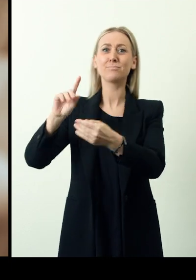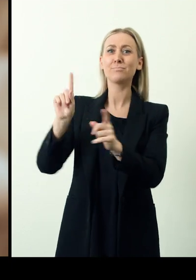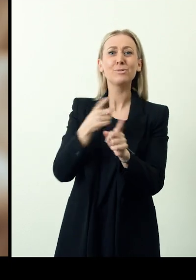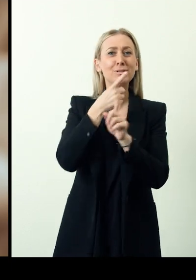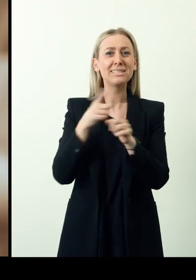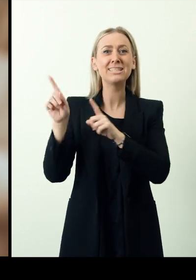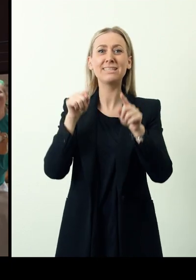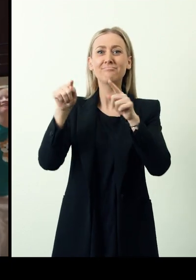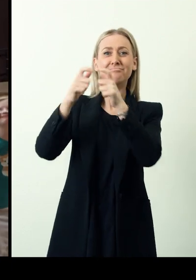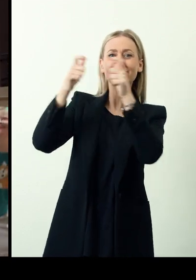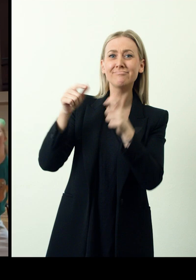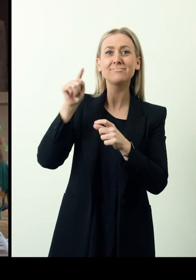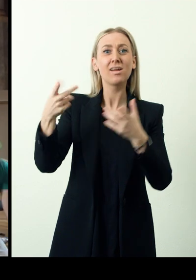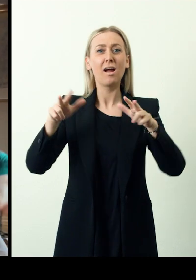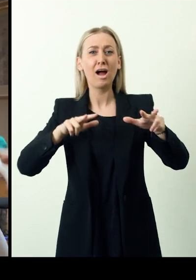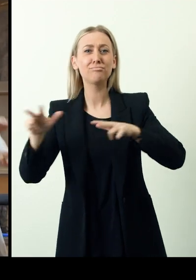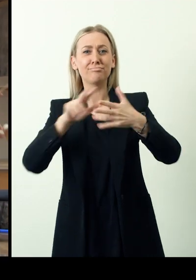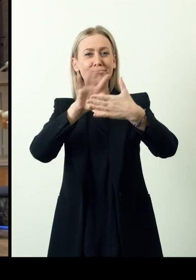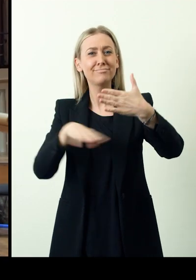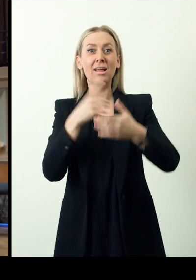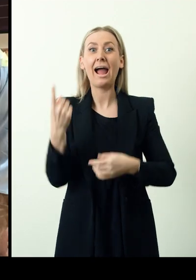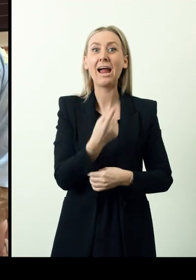has been organizing summer music workshops for up to 80 participants.